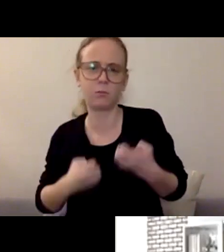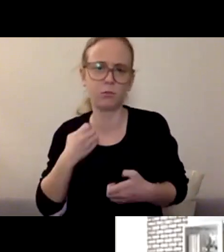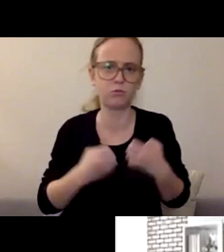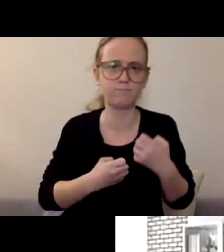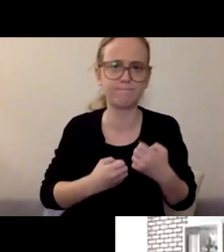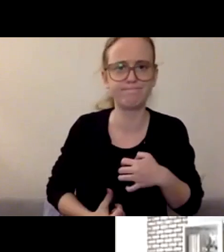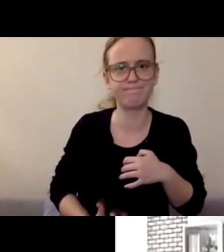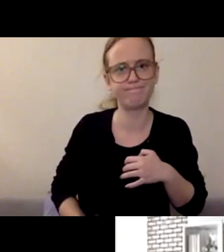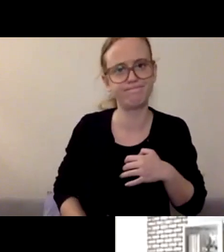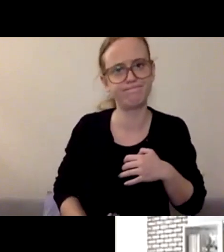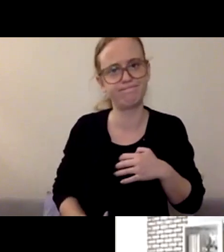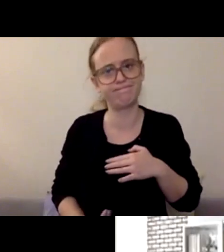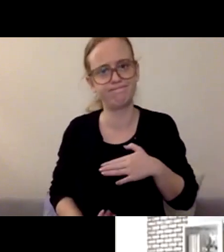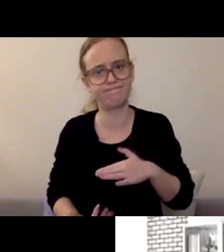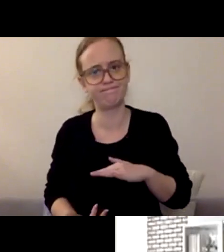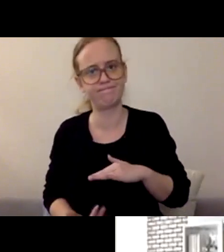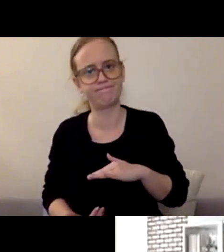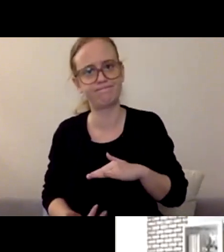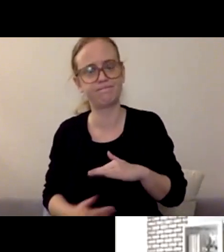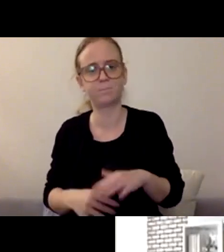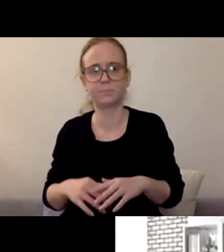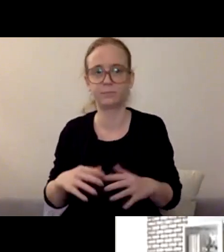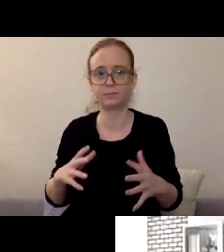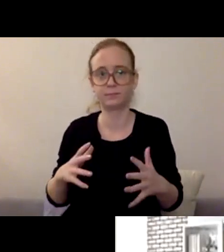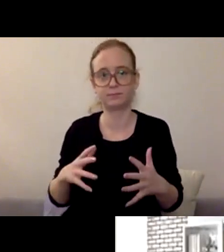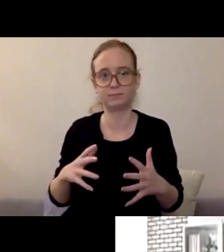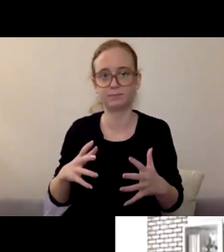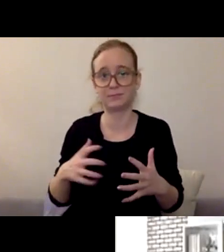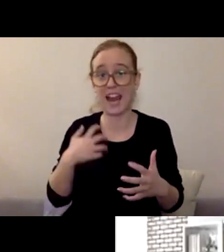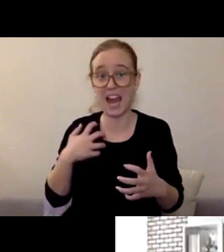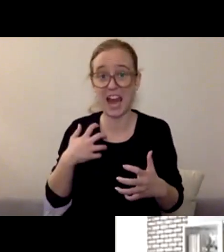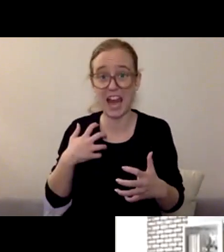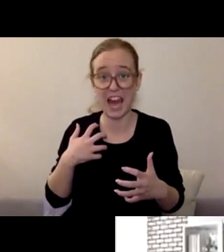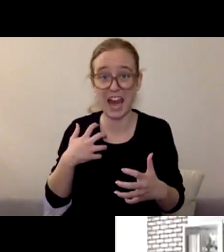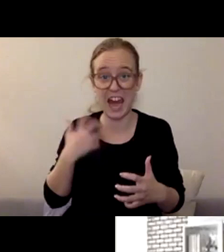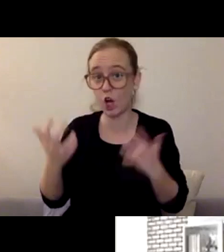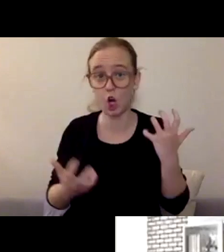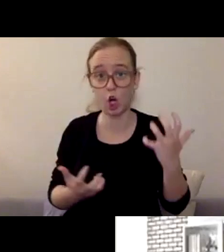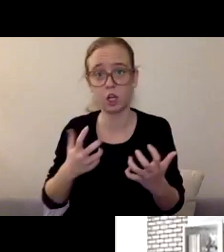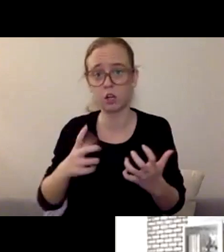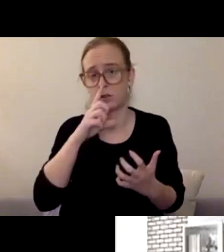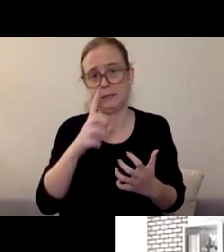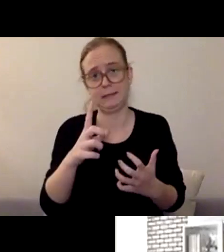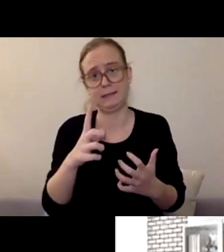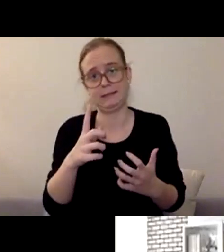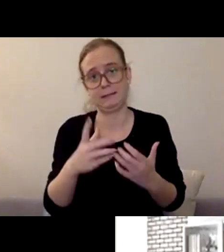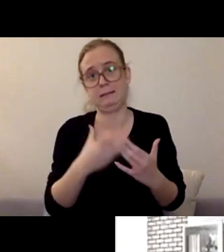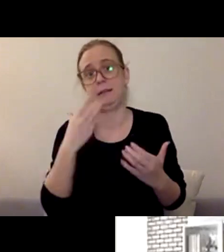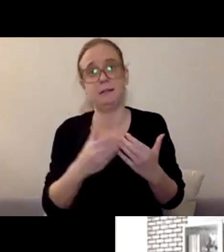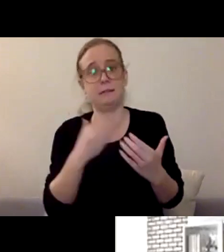Anger is a really easy... I mean, it's really easy emotion for us to tap into. It's socially acceptable, I mean, let's be honest.